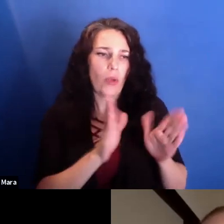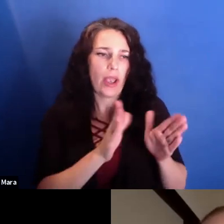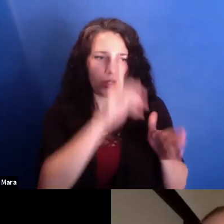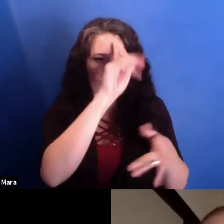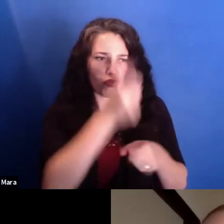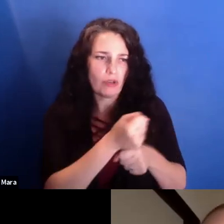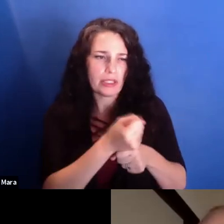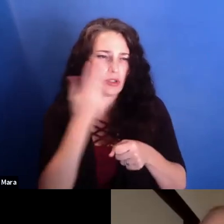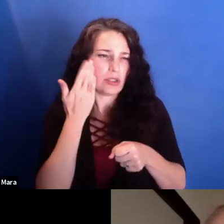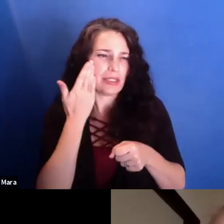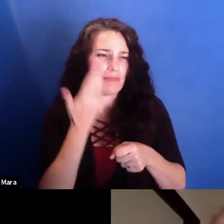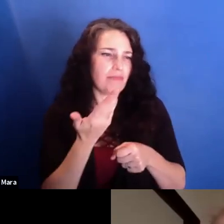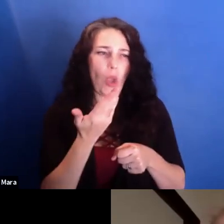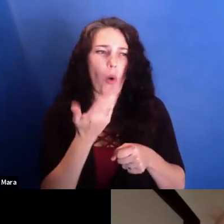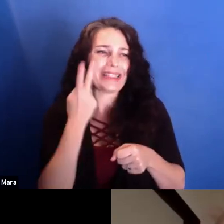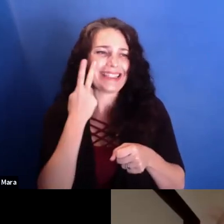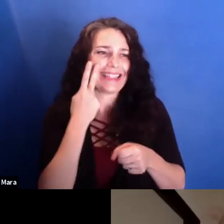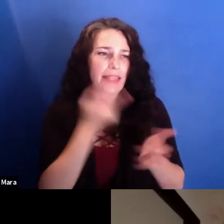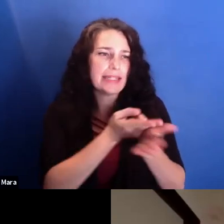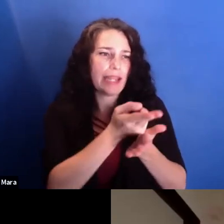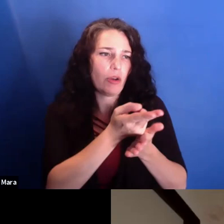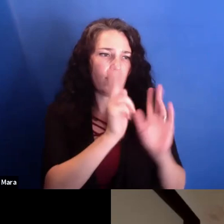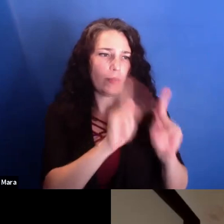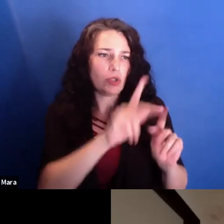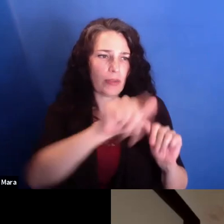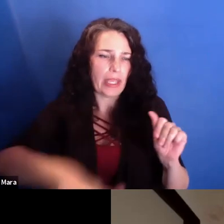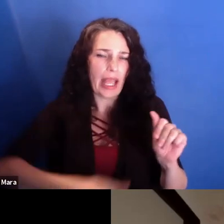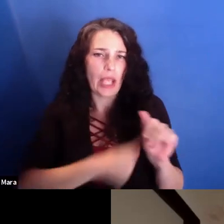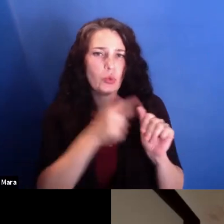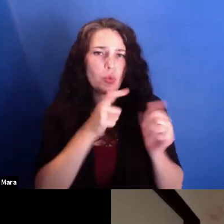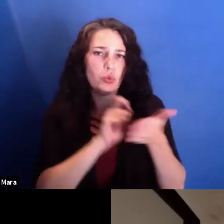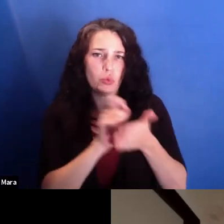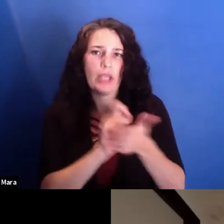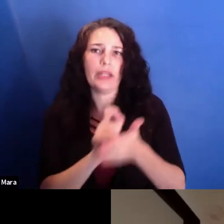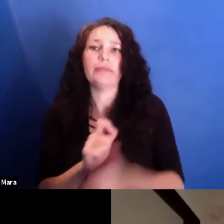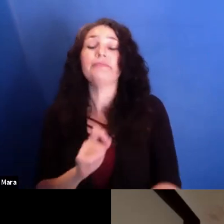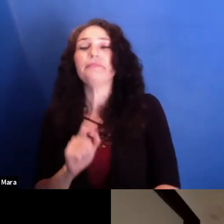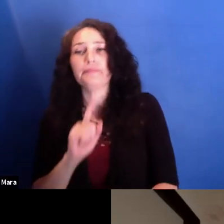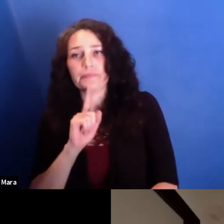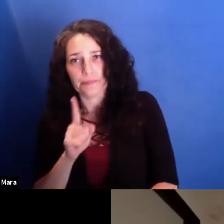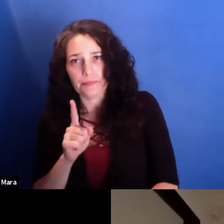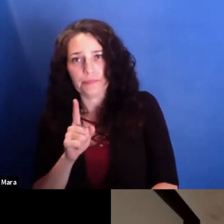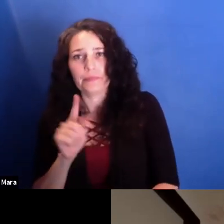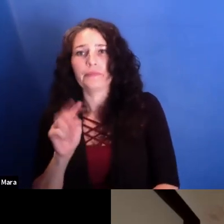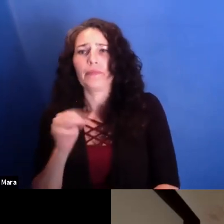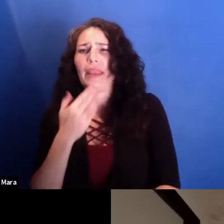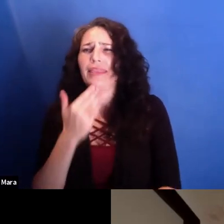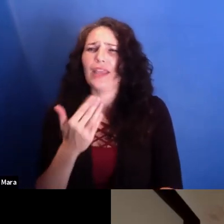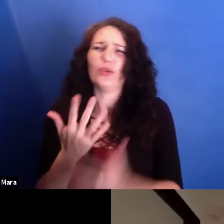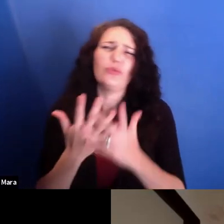is, the integrity of the person behind it. I think that's very true and very well said. I want to thank you so much, Alexander, for the time.